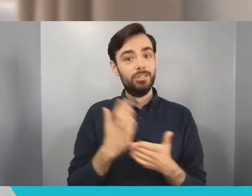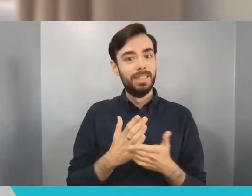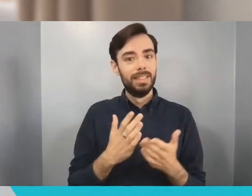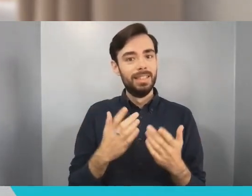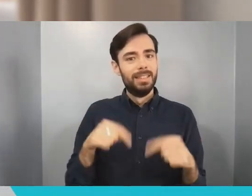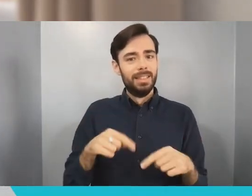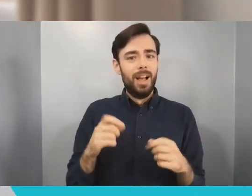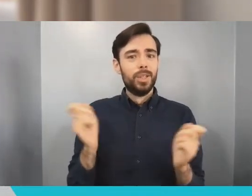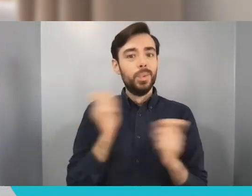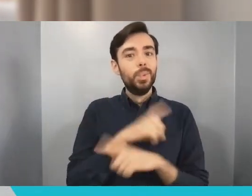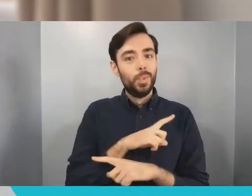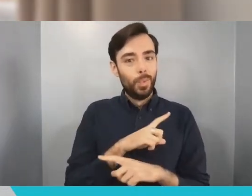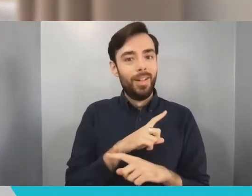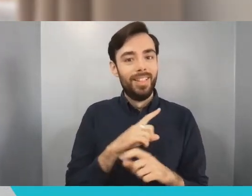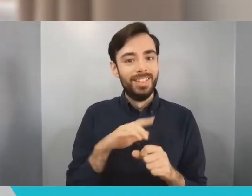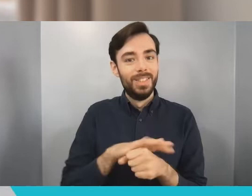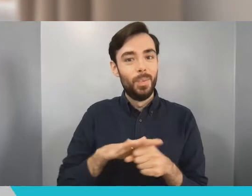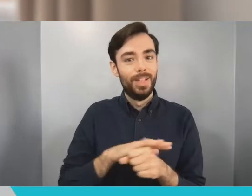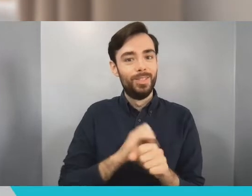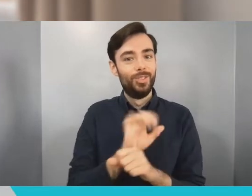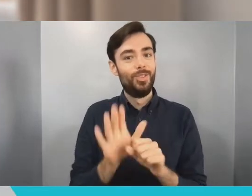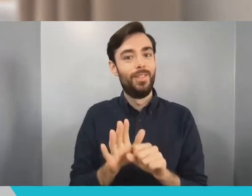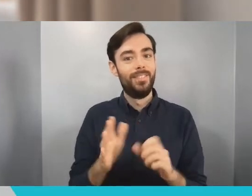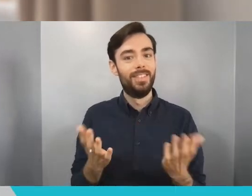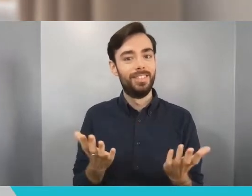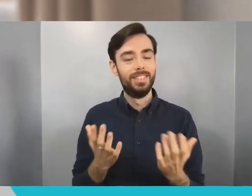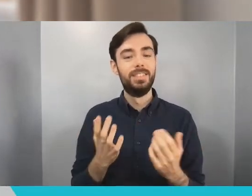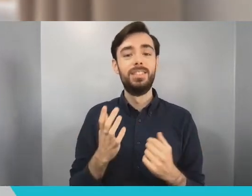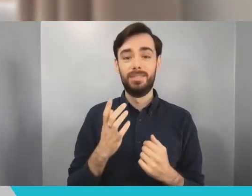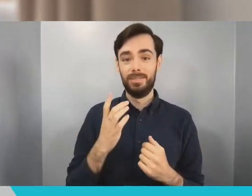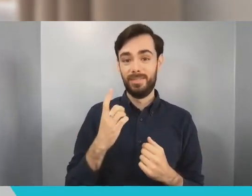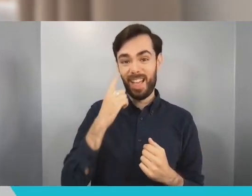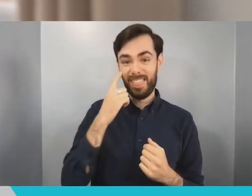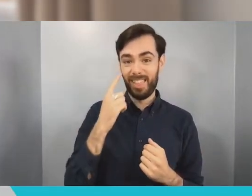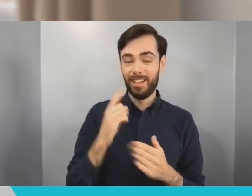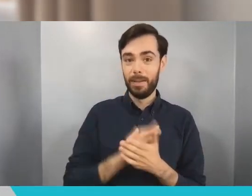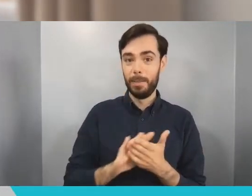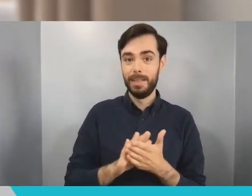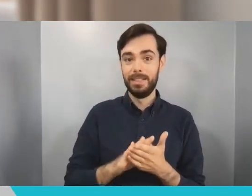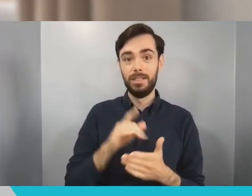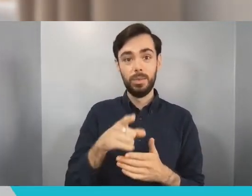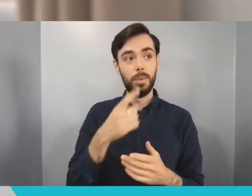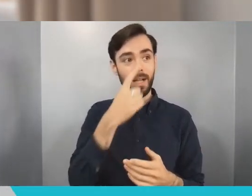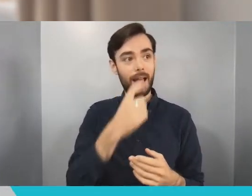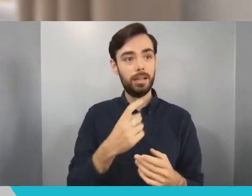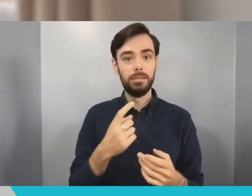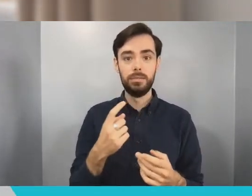more reason than usual to say yes and collect these opportunities. And then final thing